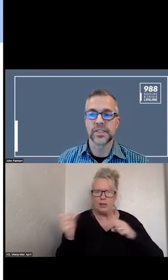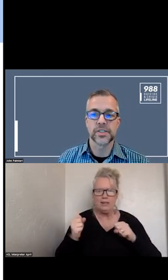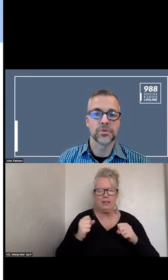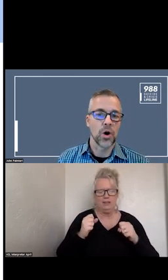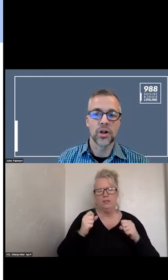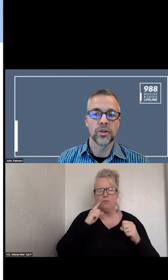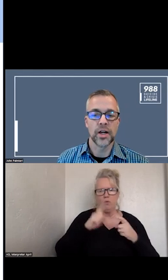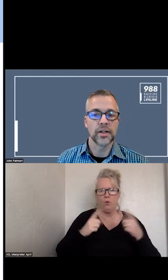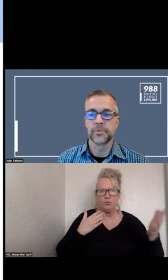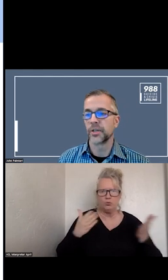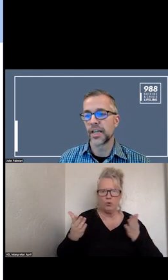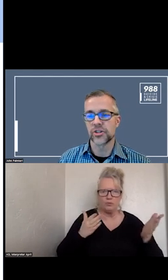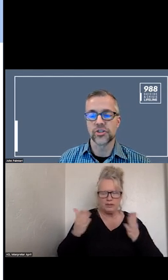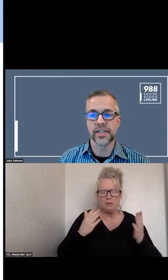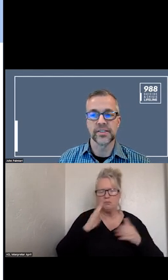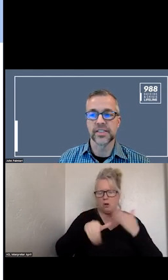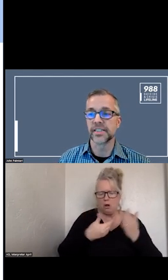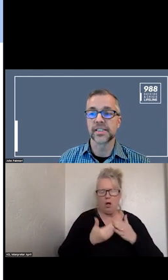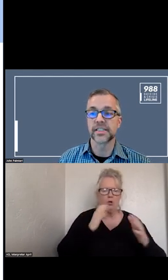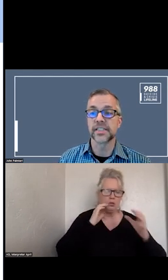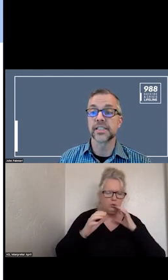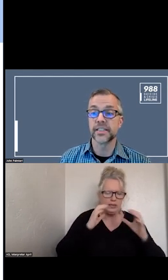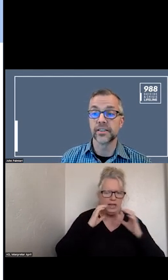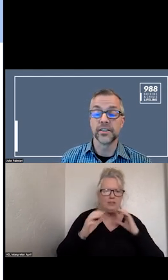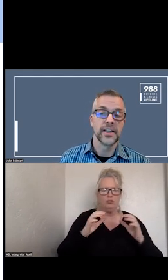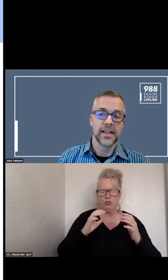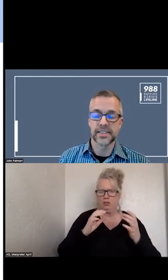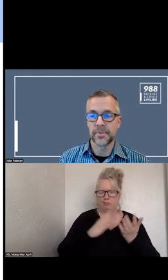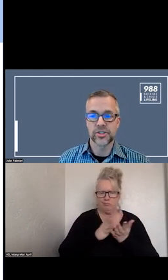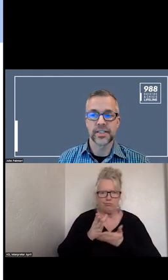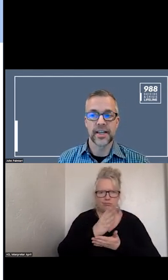THROUGH ALL COMMUNICATION CHANNELS. THIS IS STILL -- AS I MENTIONED IN